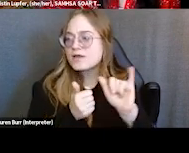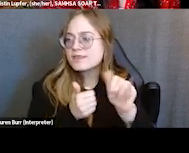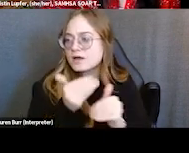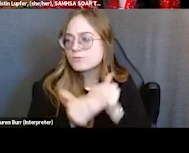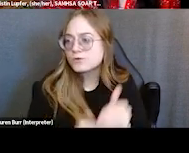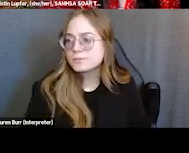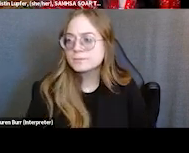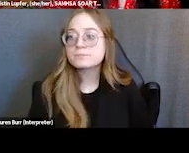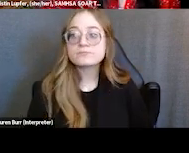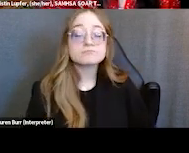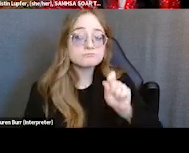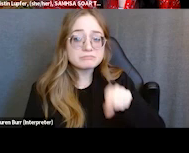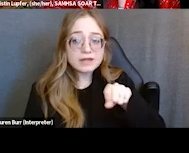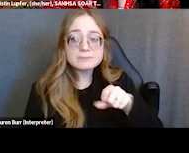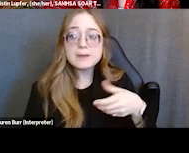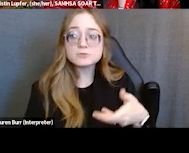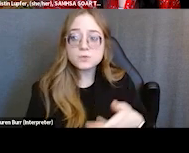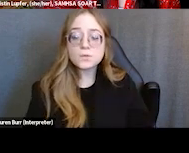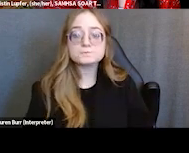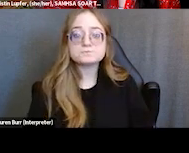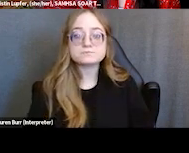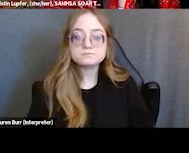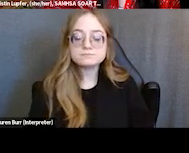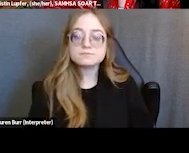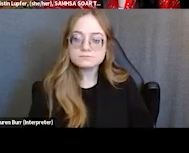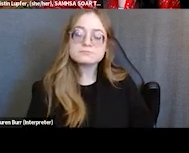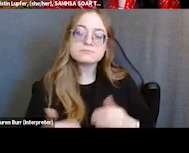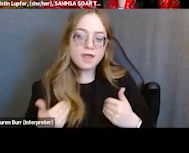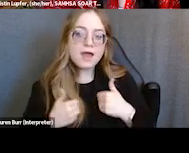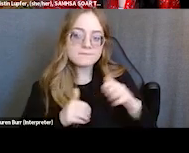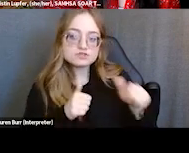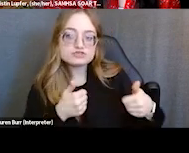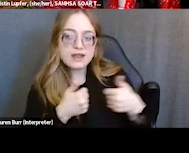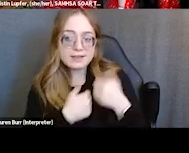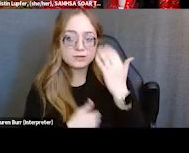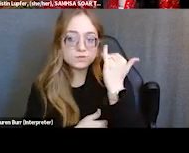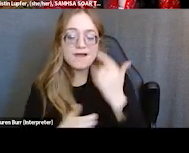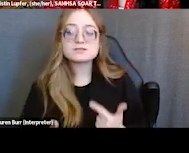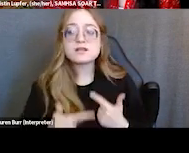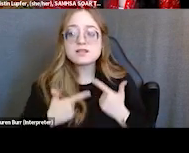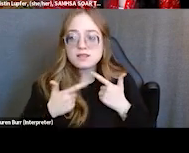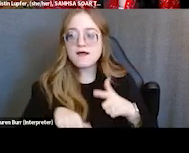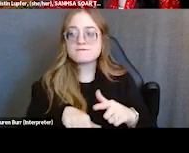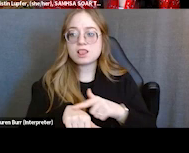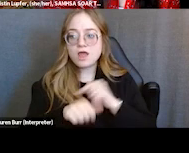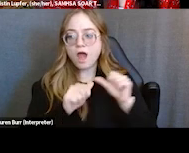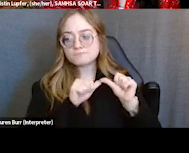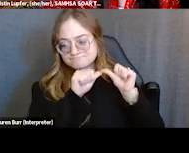Yeah, so the challenge is, these are lifelong disease processes and 99 percent